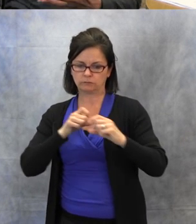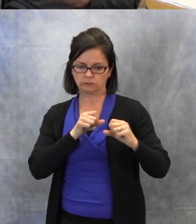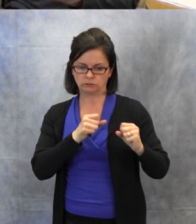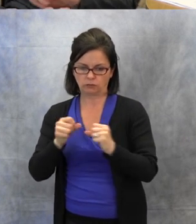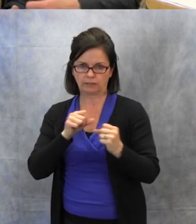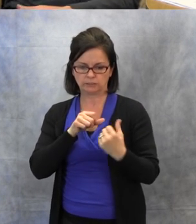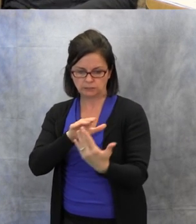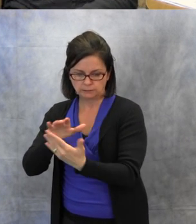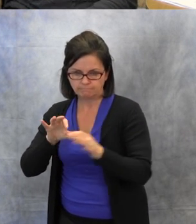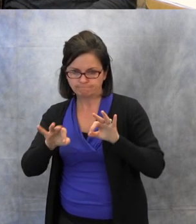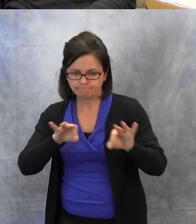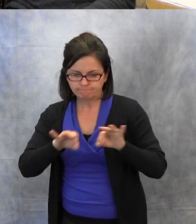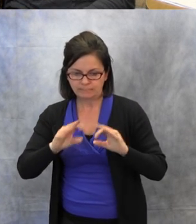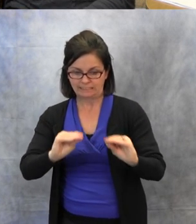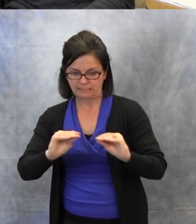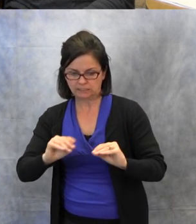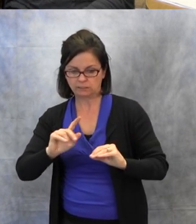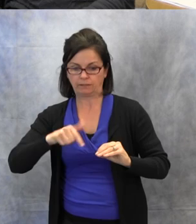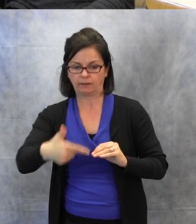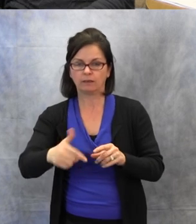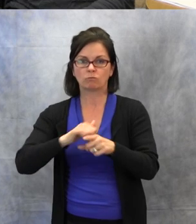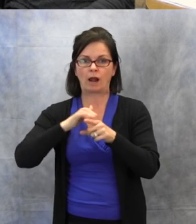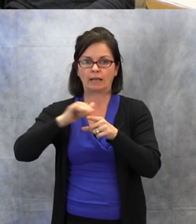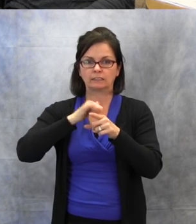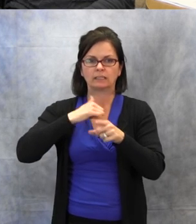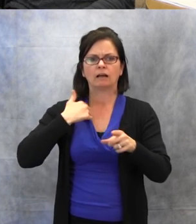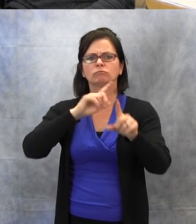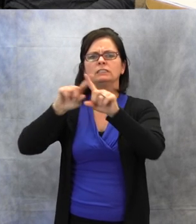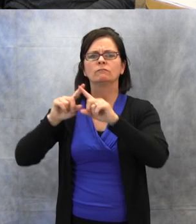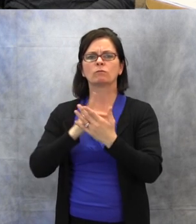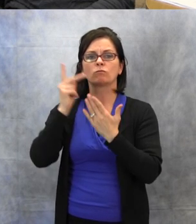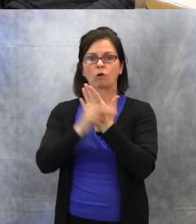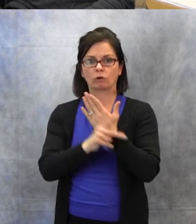that you can get to help the students with that.